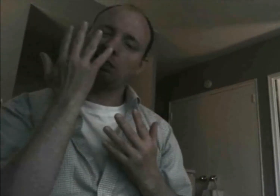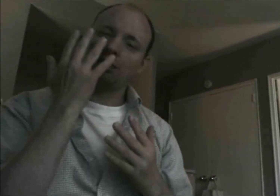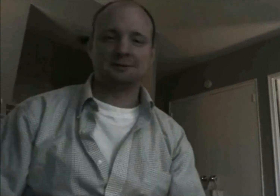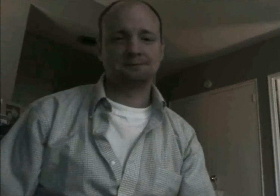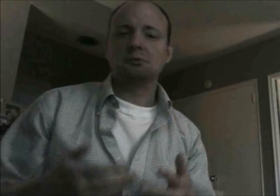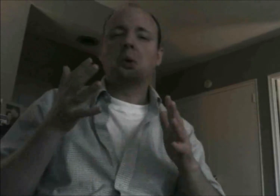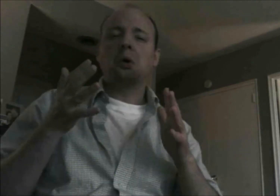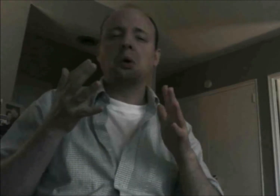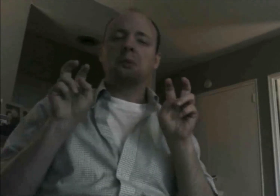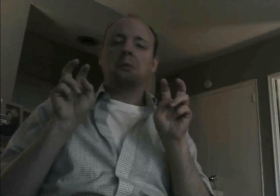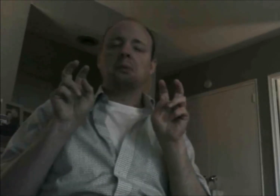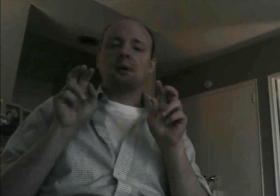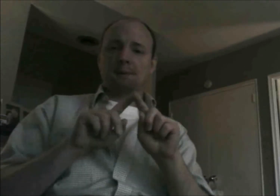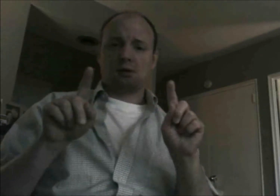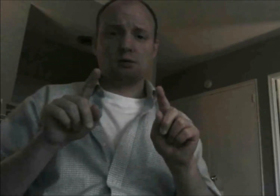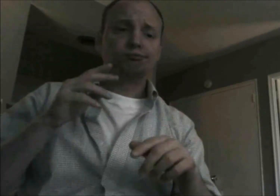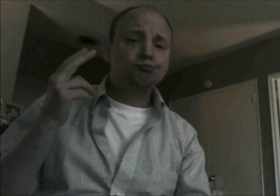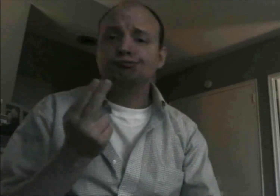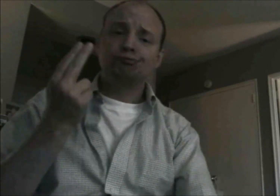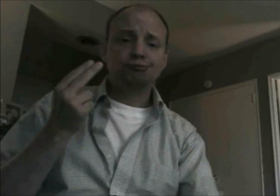But over using 'SAD' as in happy-sad is not something as same meaning as sadness.